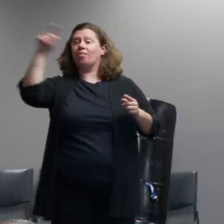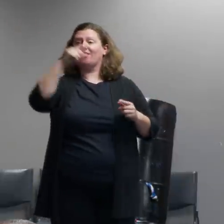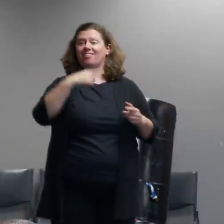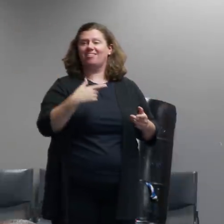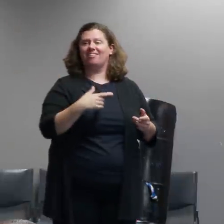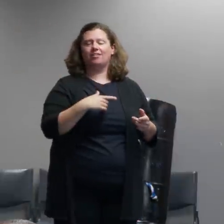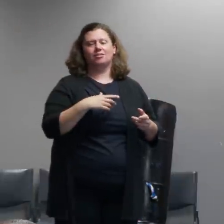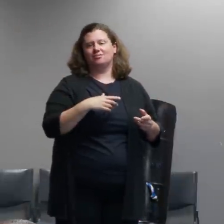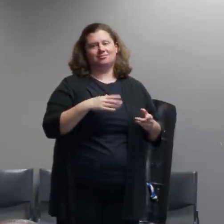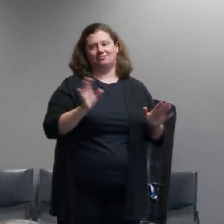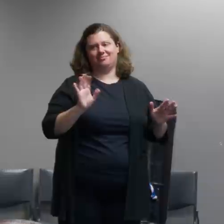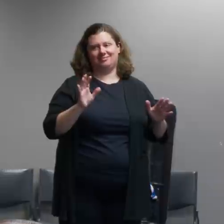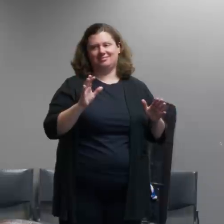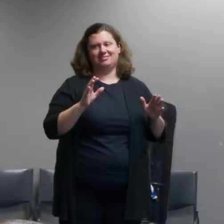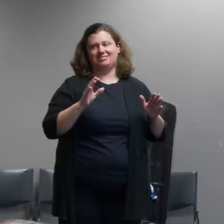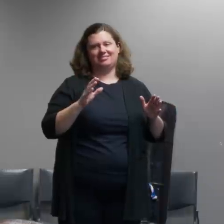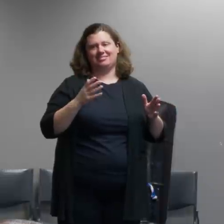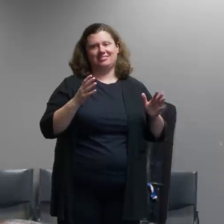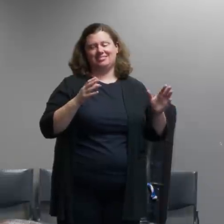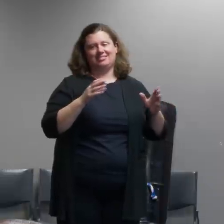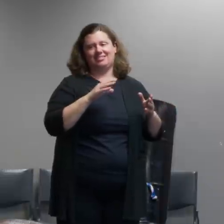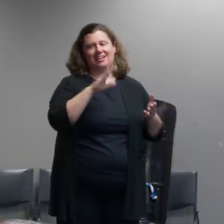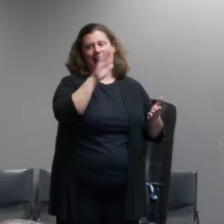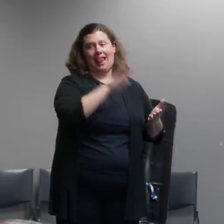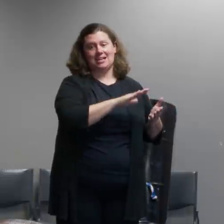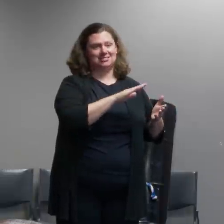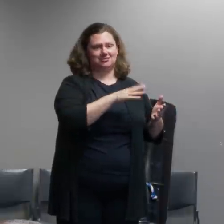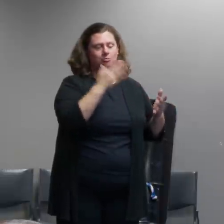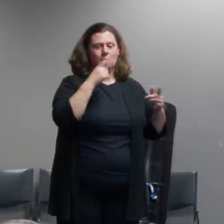a lot of resources have to be devoted to this and that's not just